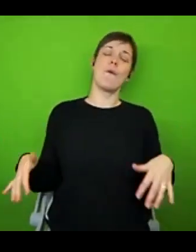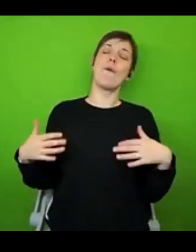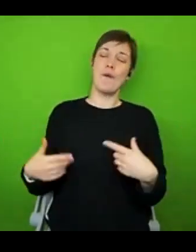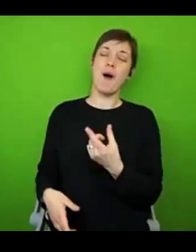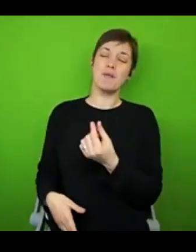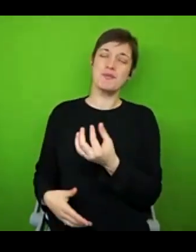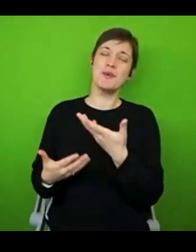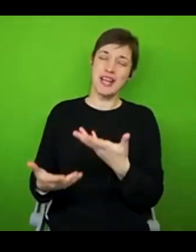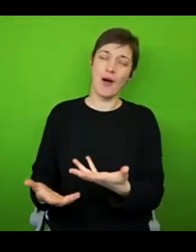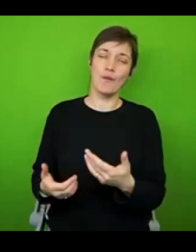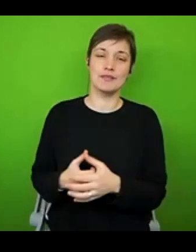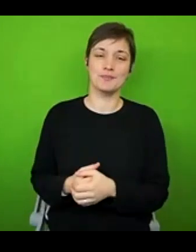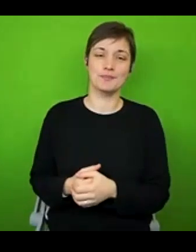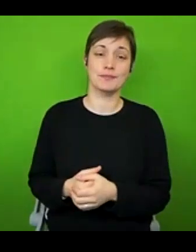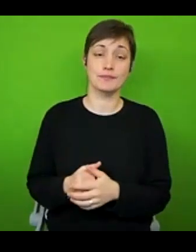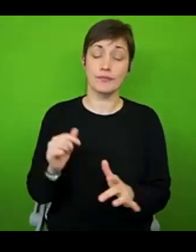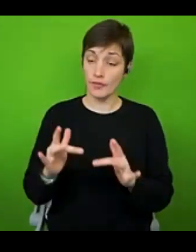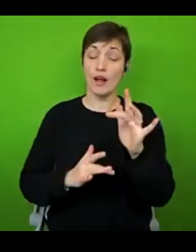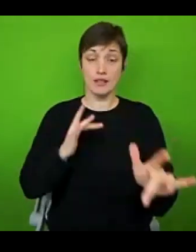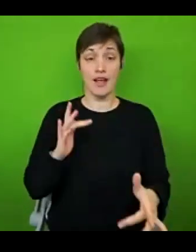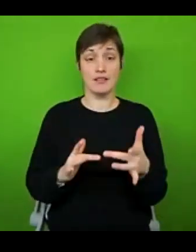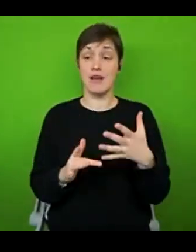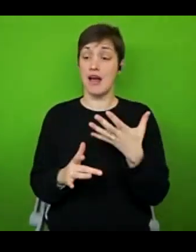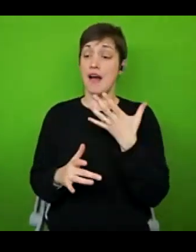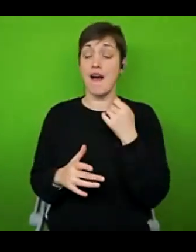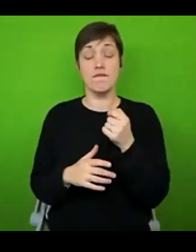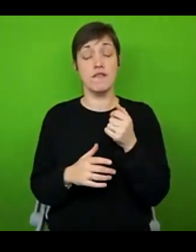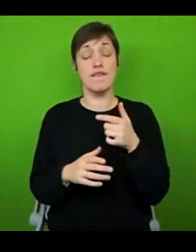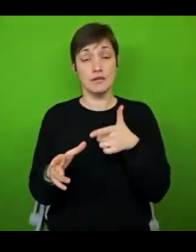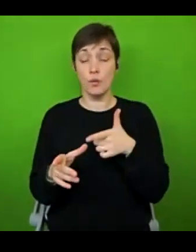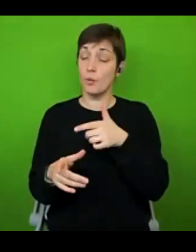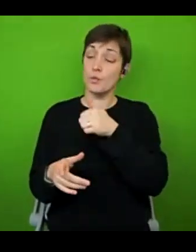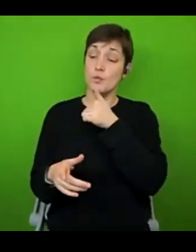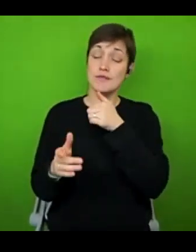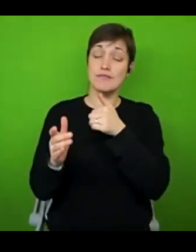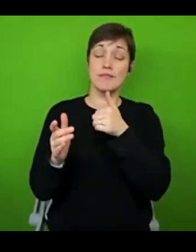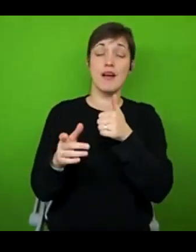do have a video online actually about using mobility aids with ME. And that video delves a bit deeper into some